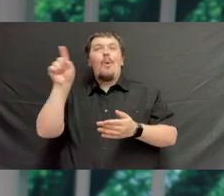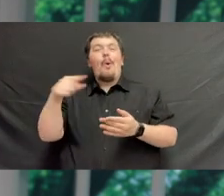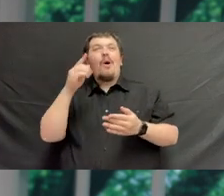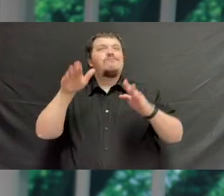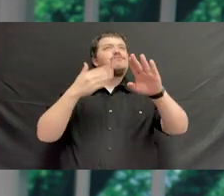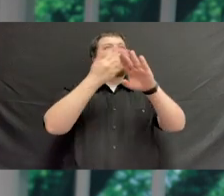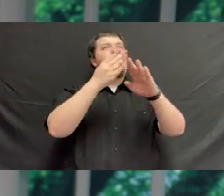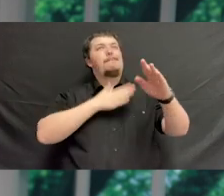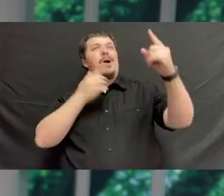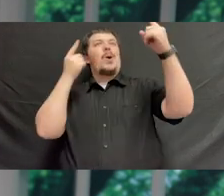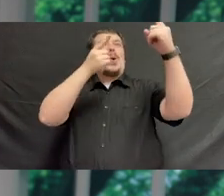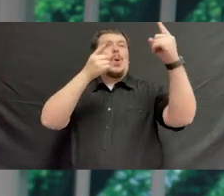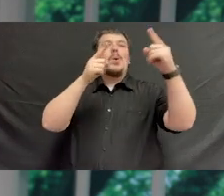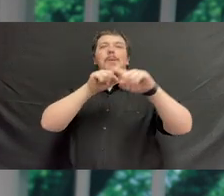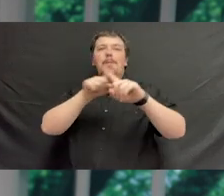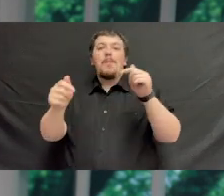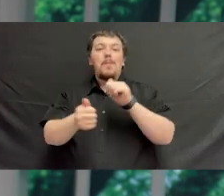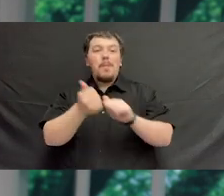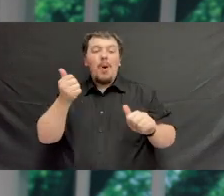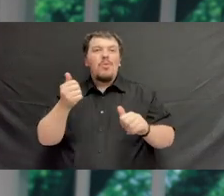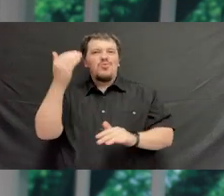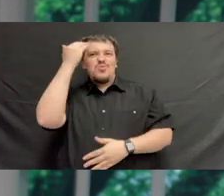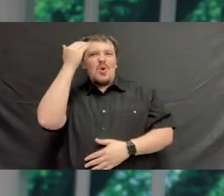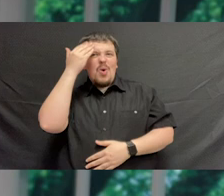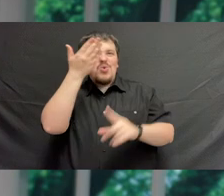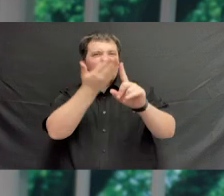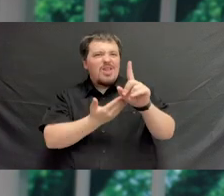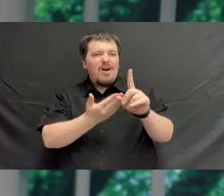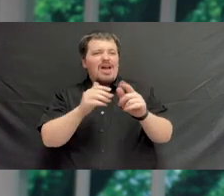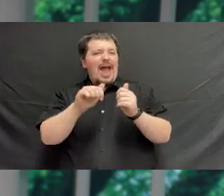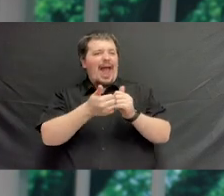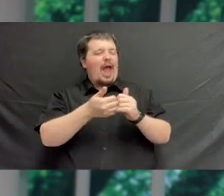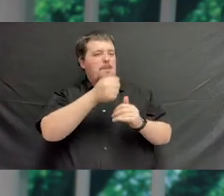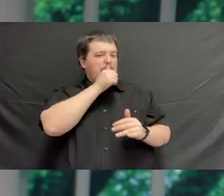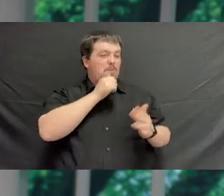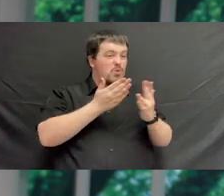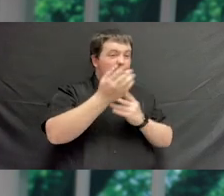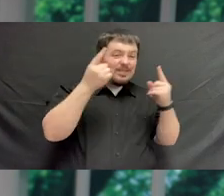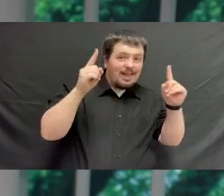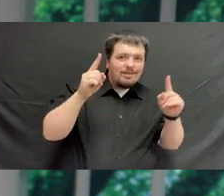and you're usually measured not by how you handle successes, but how you handle disappointments.